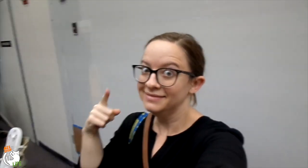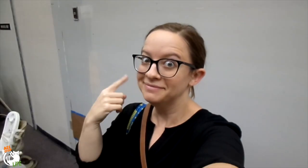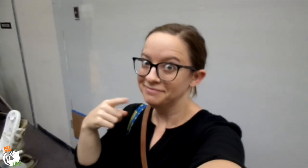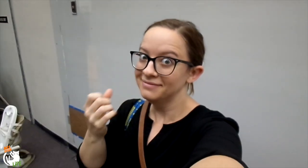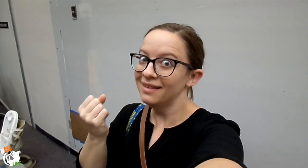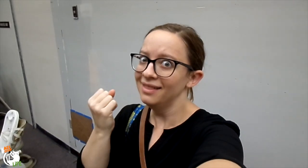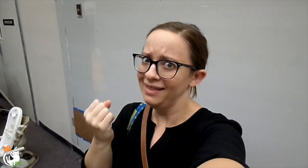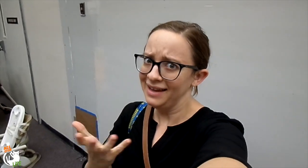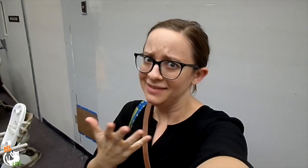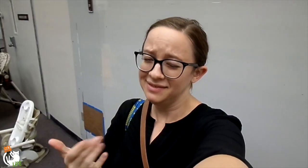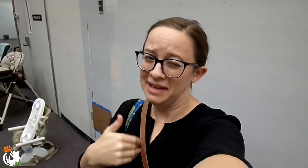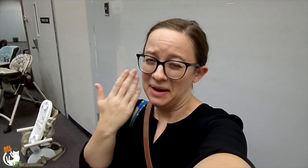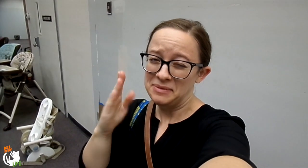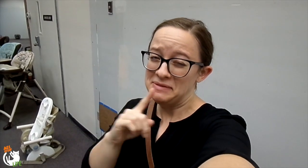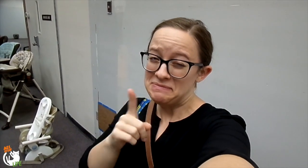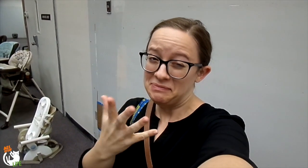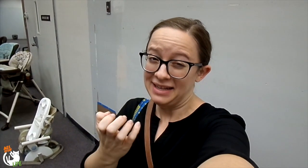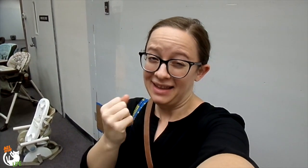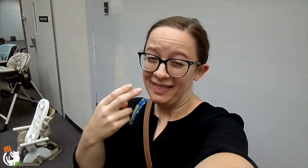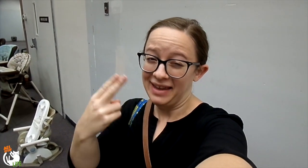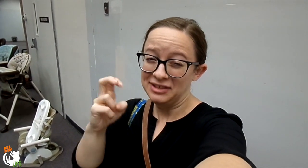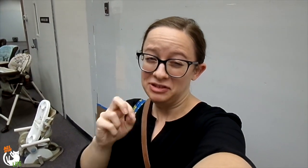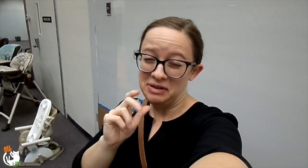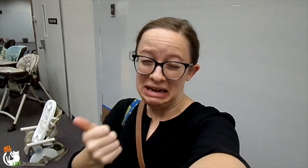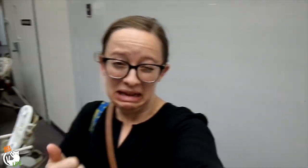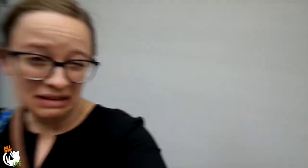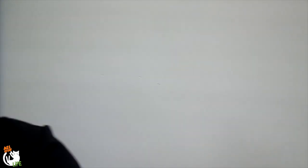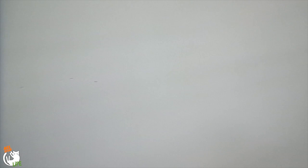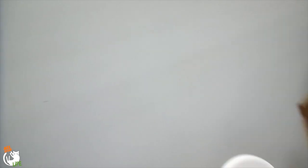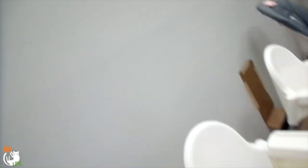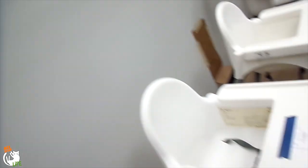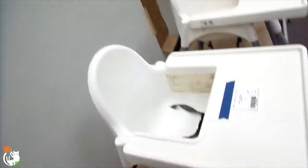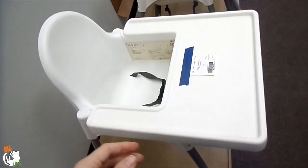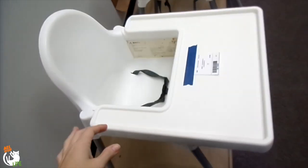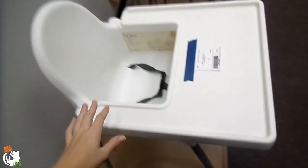This is crazy! There's so many things. I don't know if I want the high chair or not though.